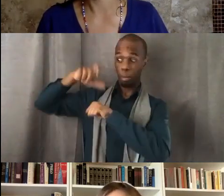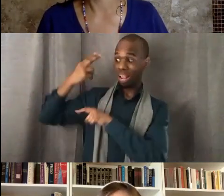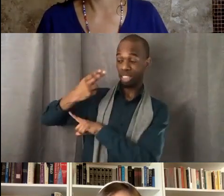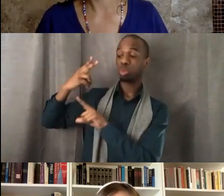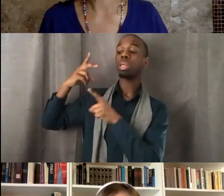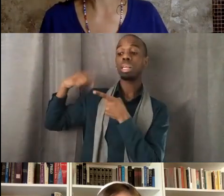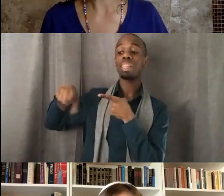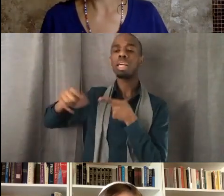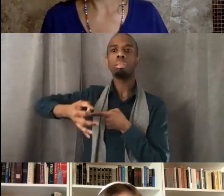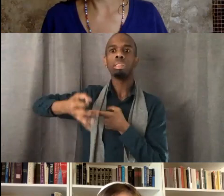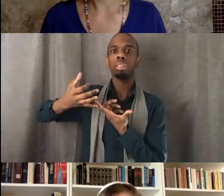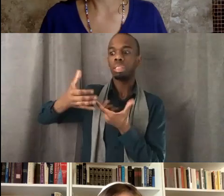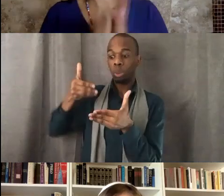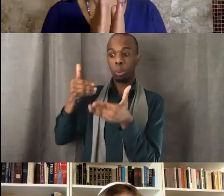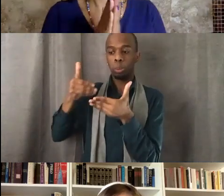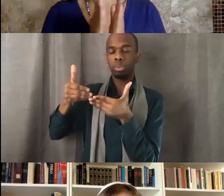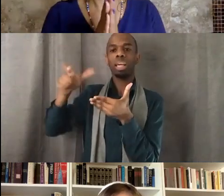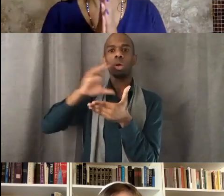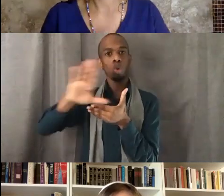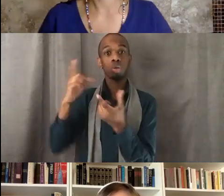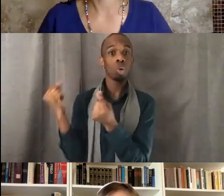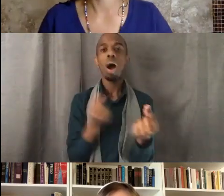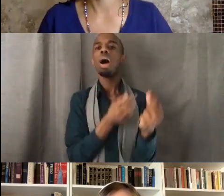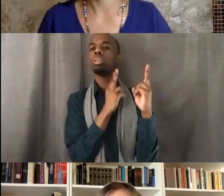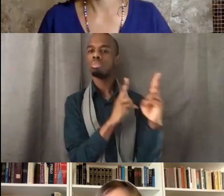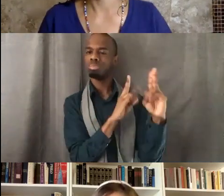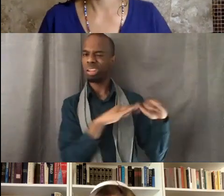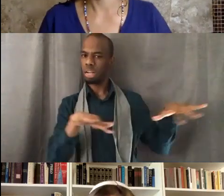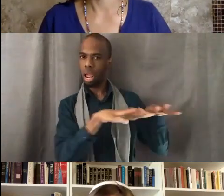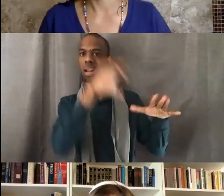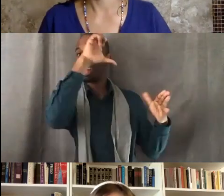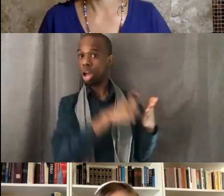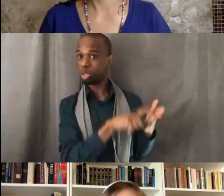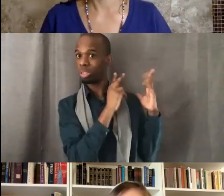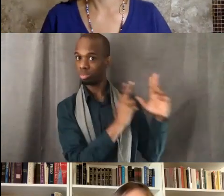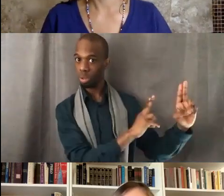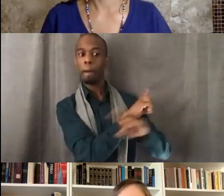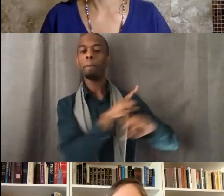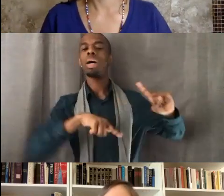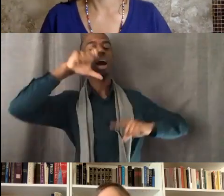a land acknowledgement beforehand, but not officially, apparently behind the scenes